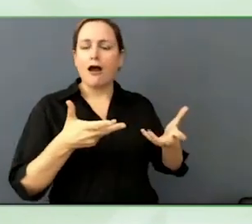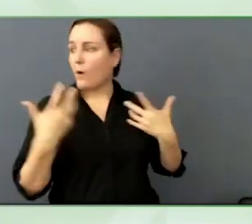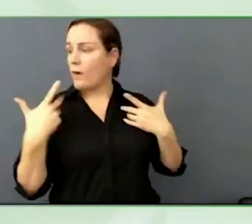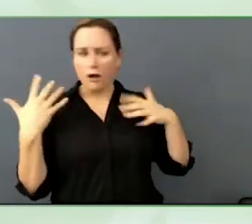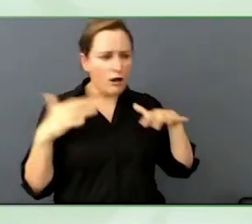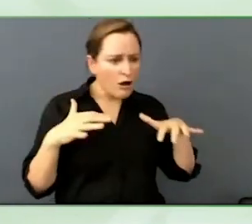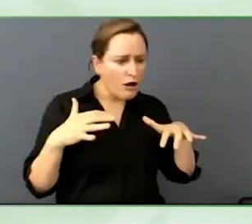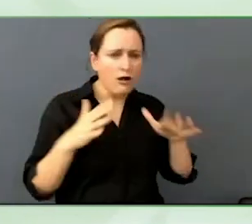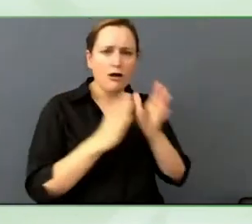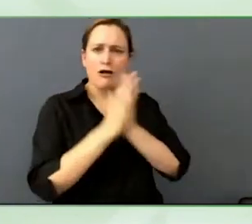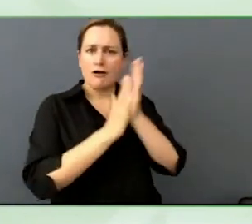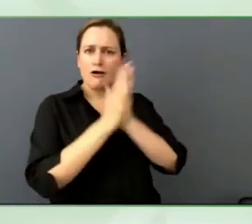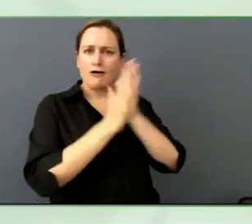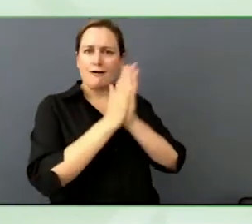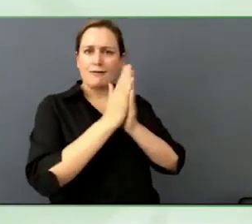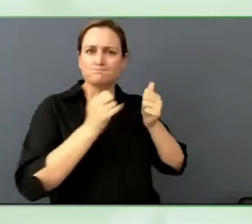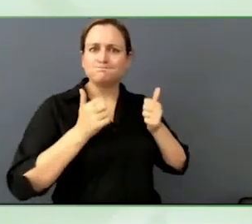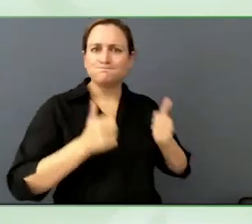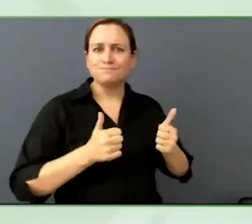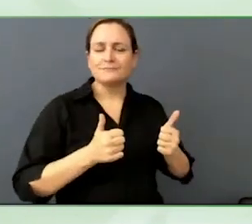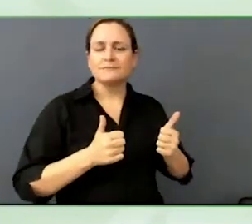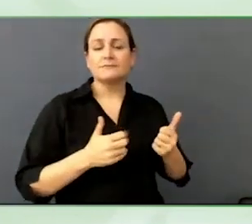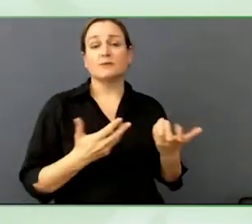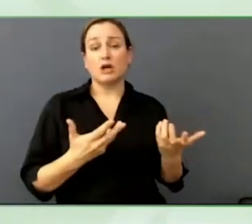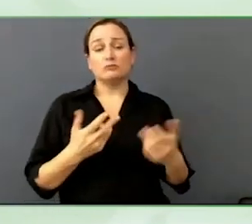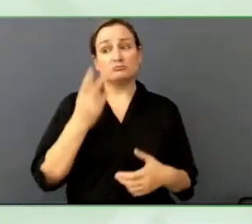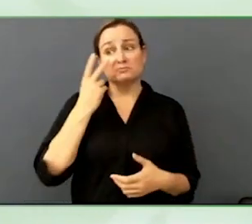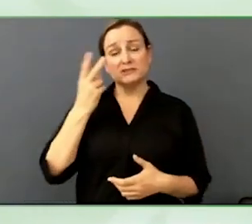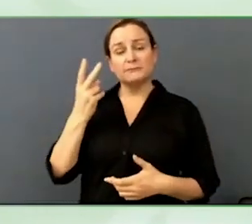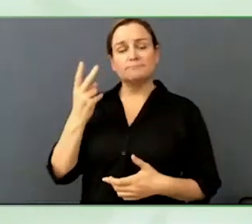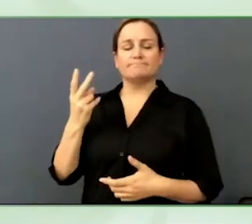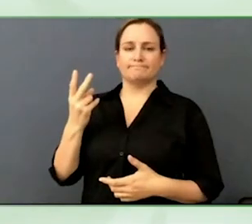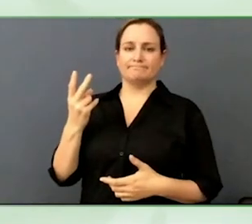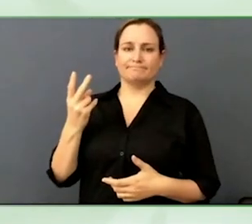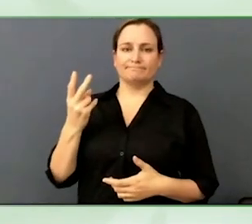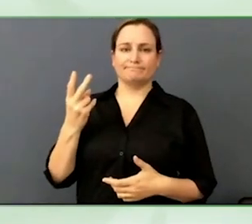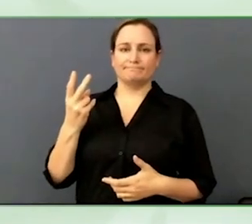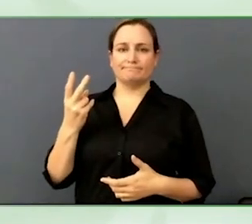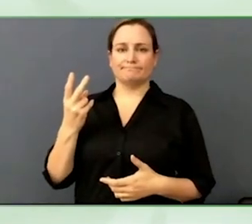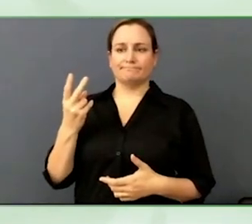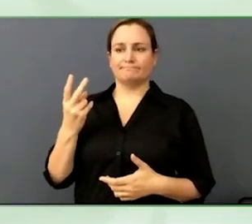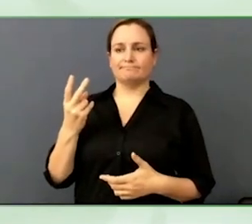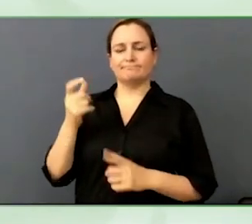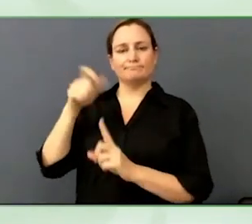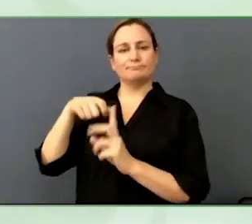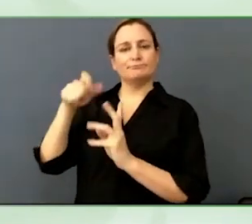Earlier we talked about seniors, to have a technology that is so